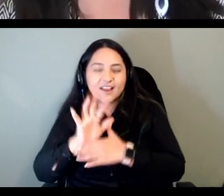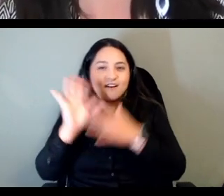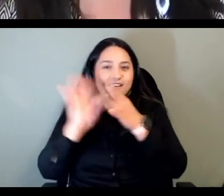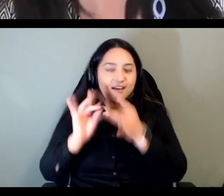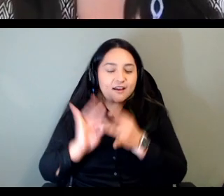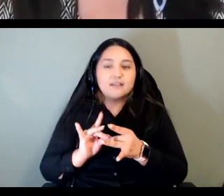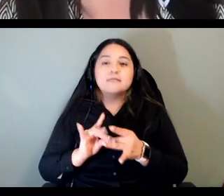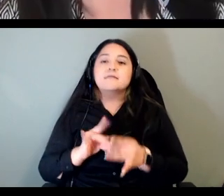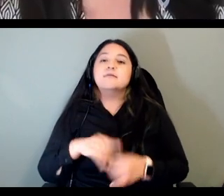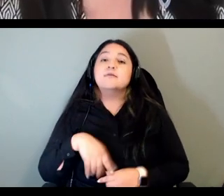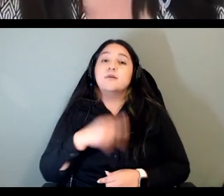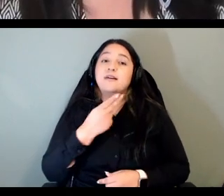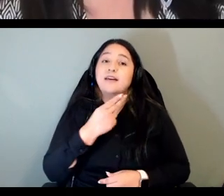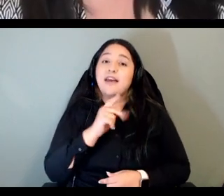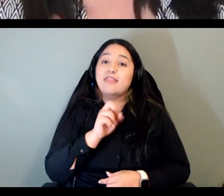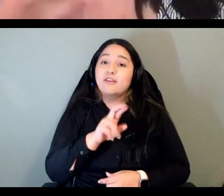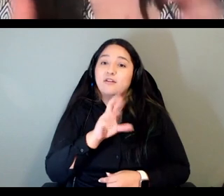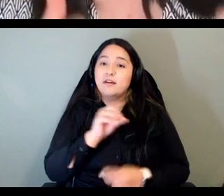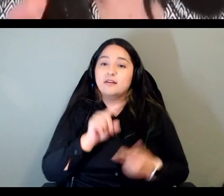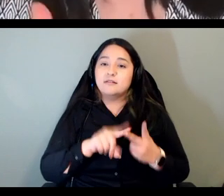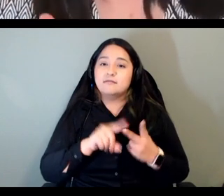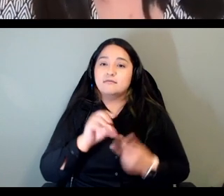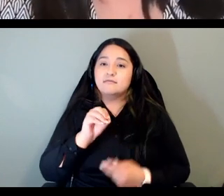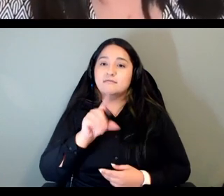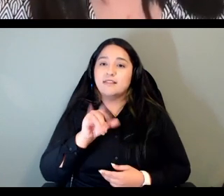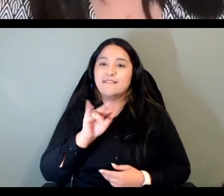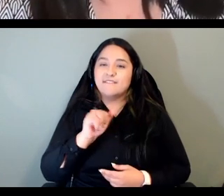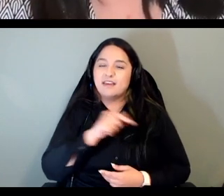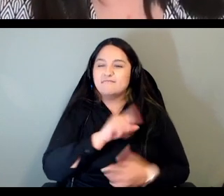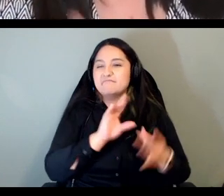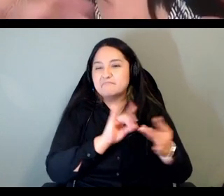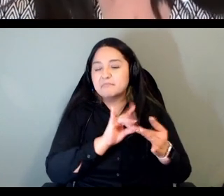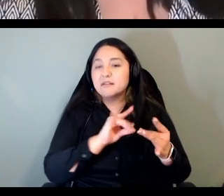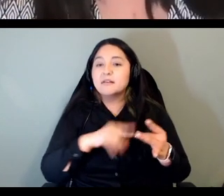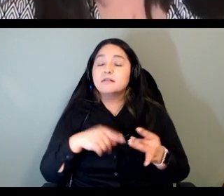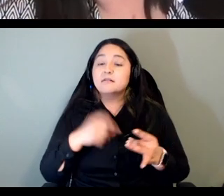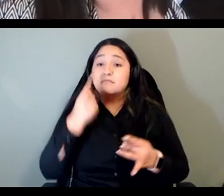and olivia also made that you know some of the components of these courses can be repurposed